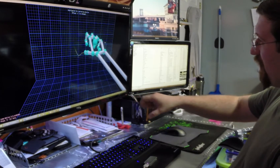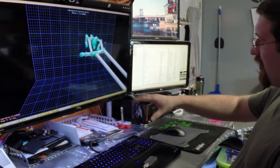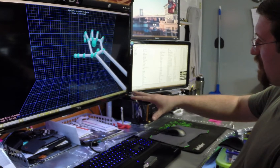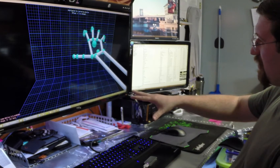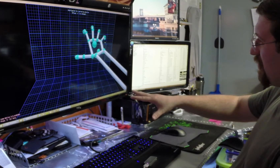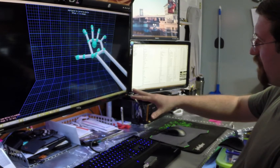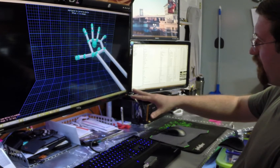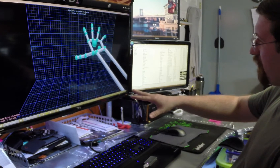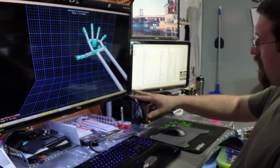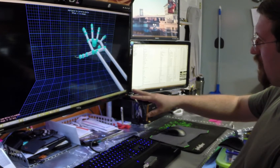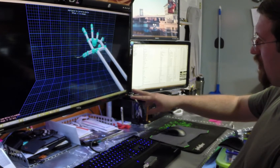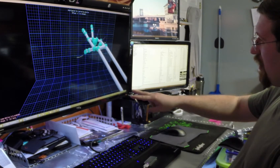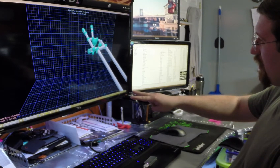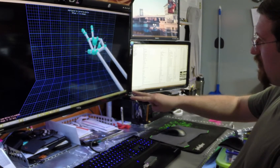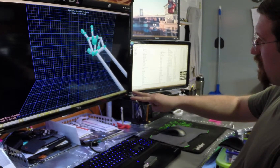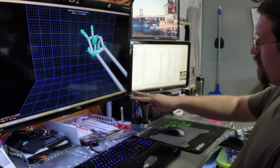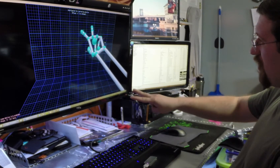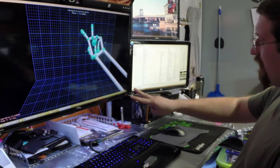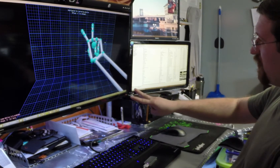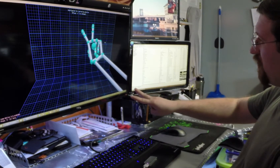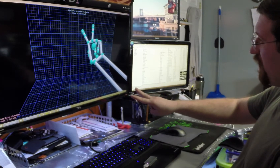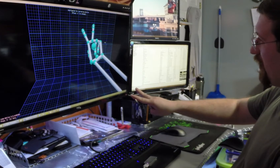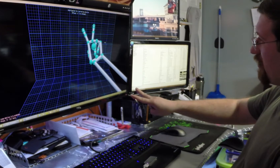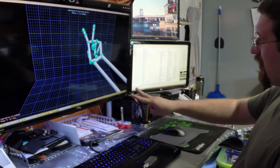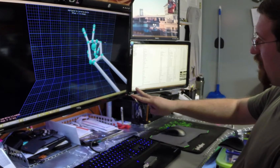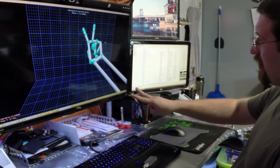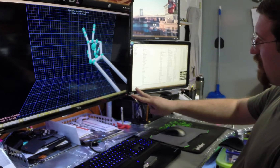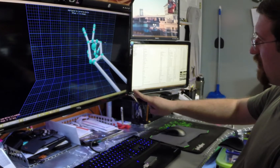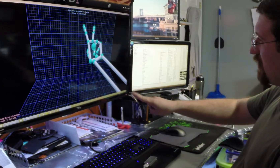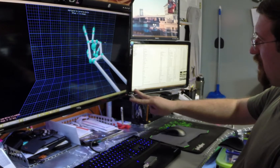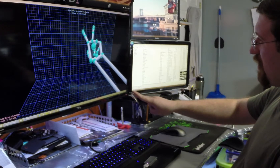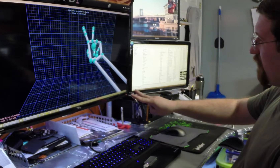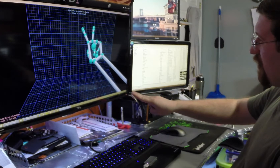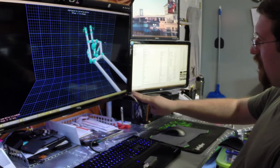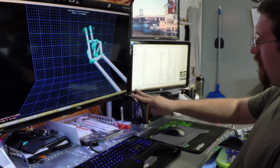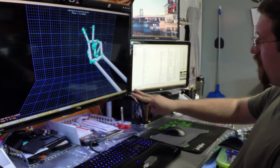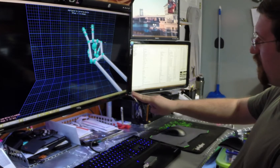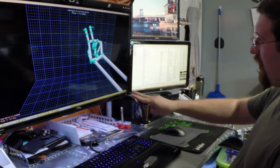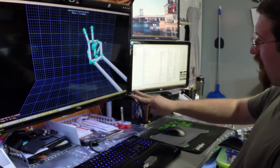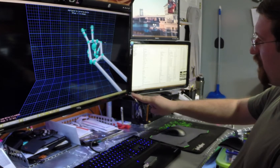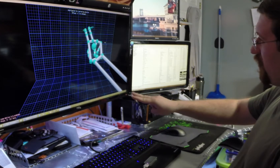I can make a fist, I can have just two fingers out at a time, move them back and forth,